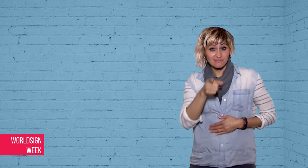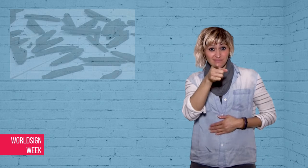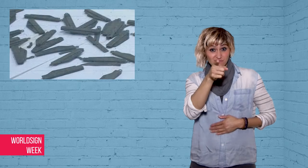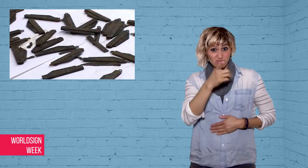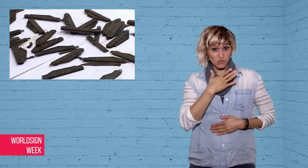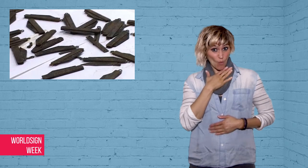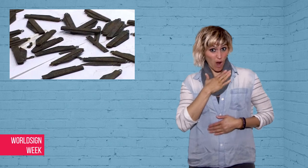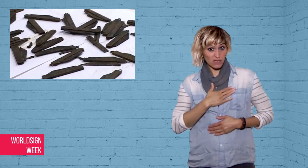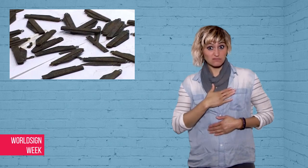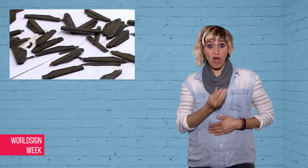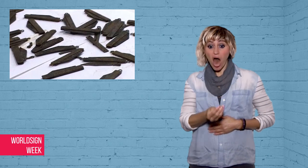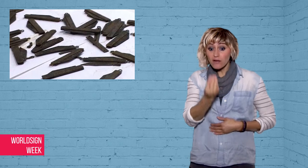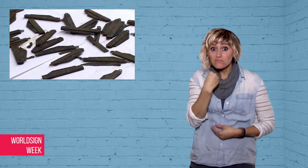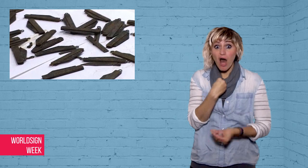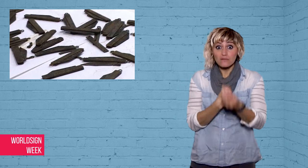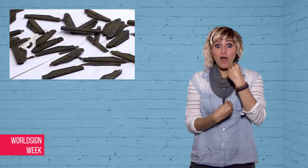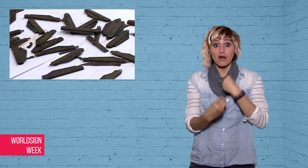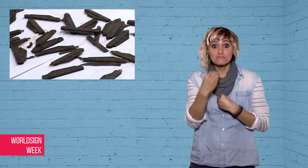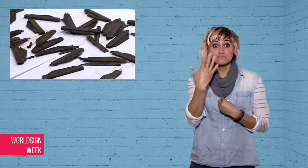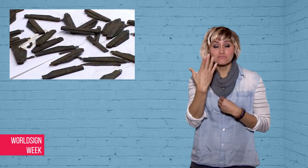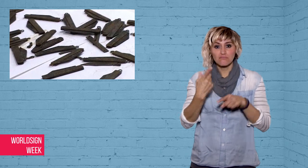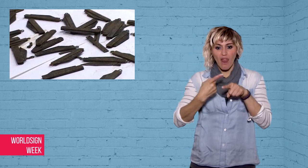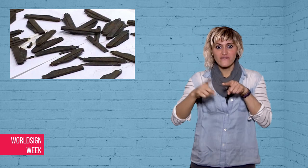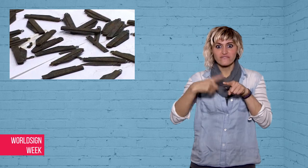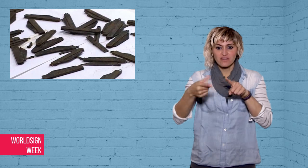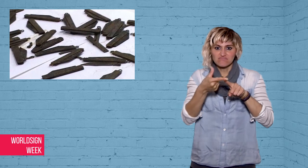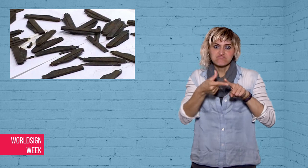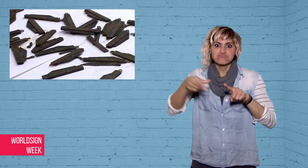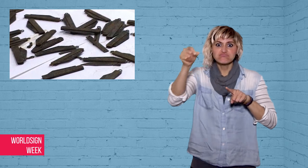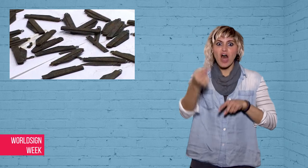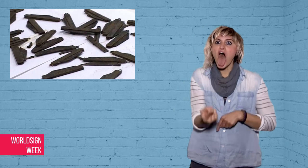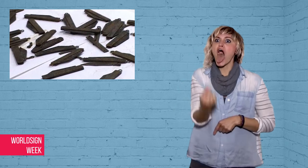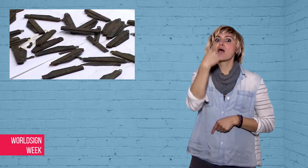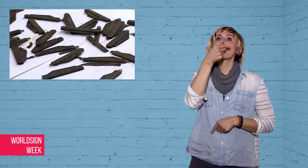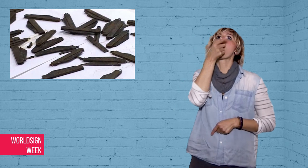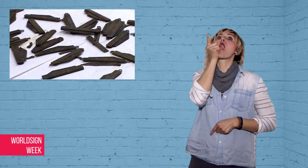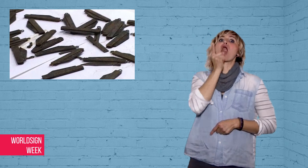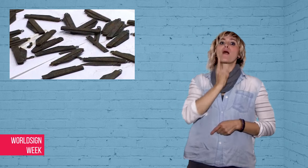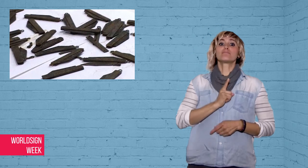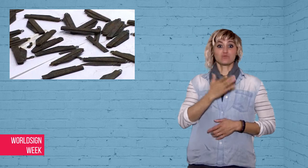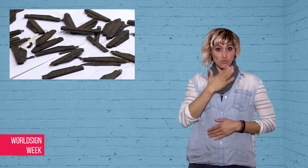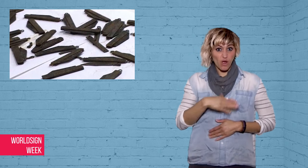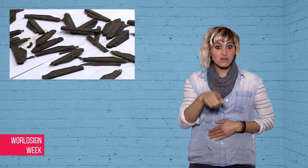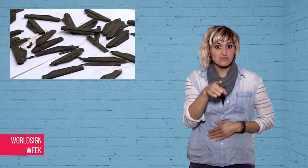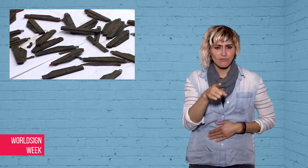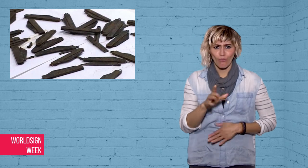Would you swallow a knife?